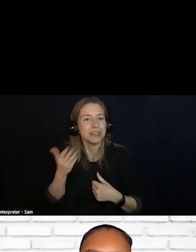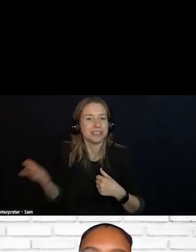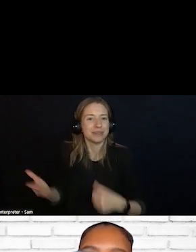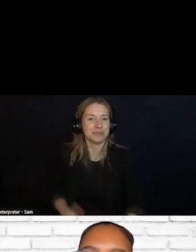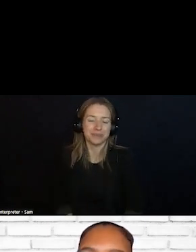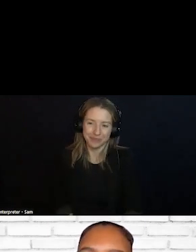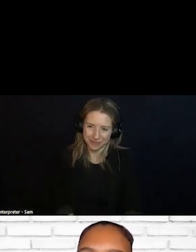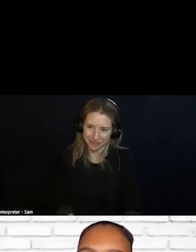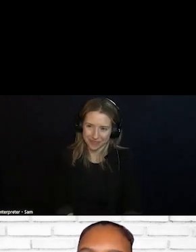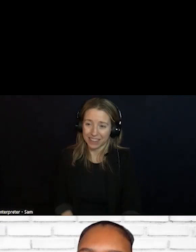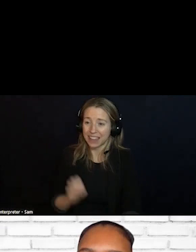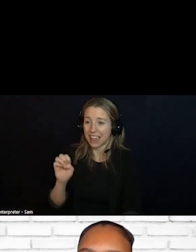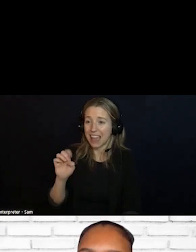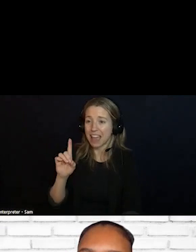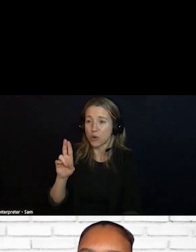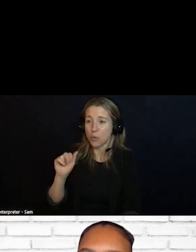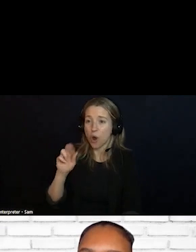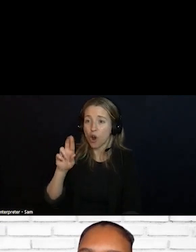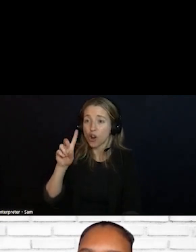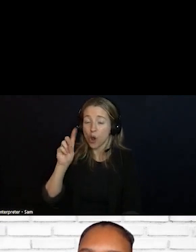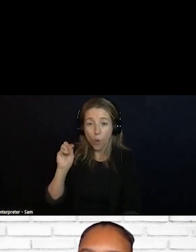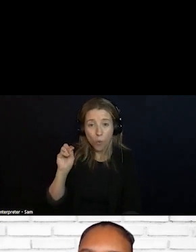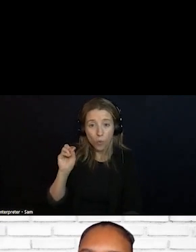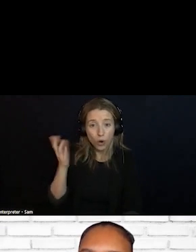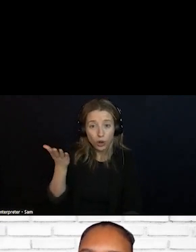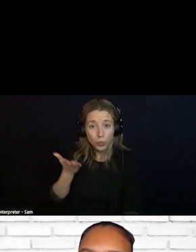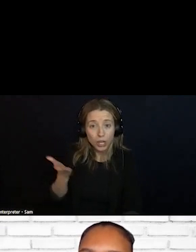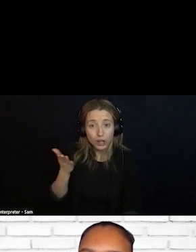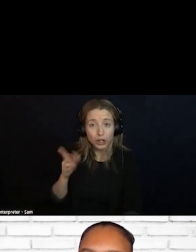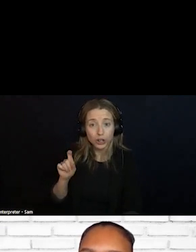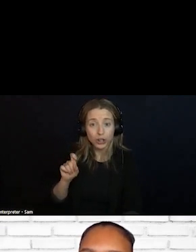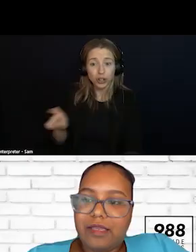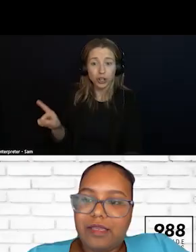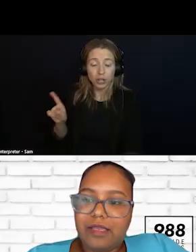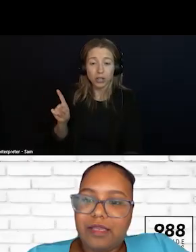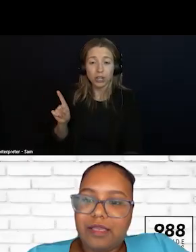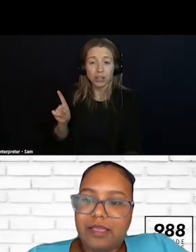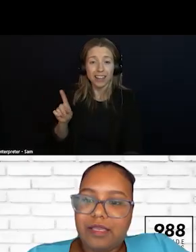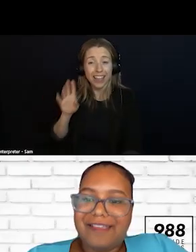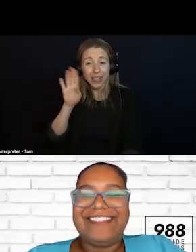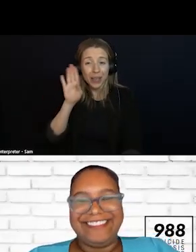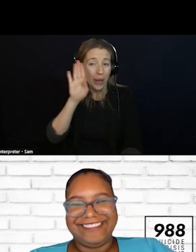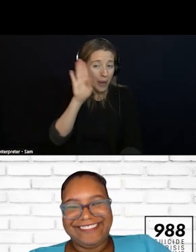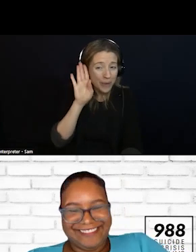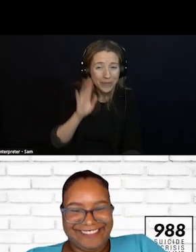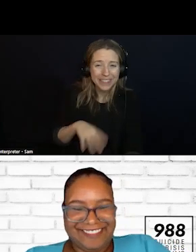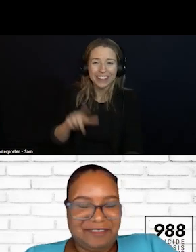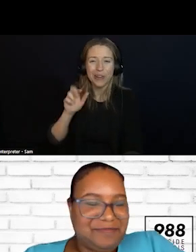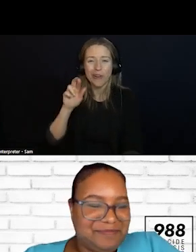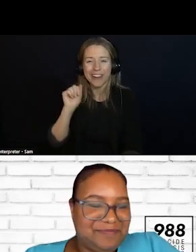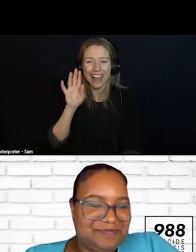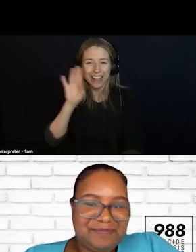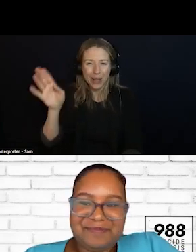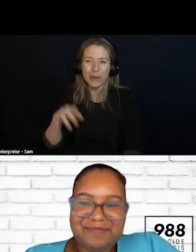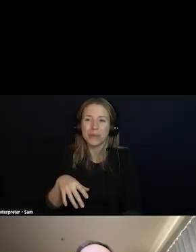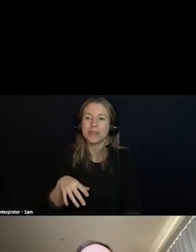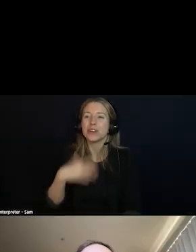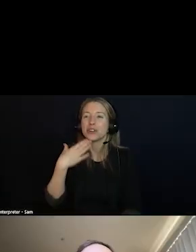EDUARDO, ARE YOU WITH US RIGHT NOW? >>: HI THERE. GOOD TO SEE YOU. GOOD TO